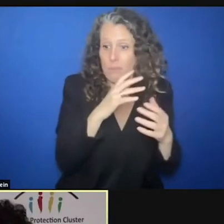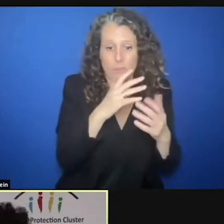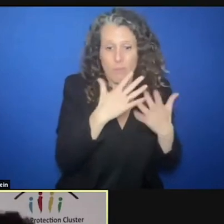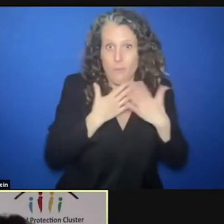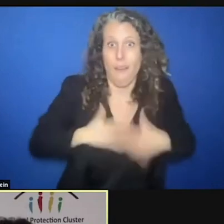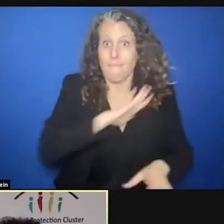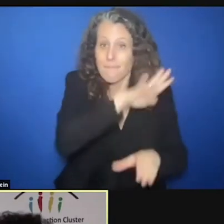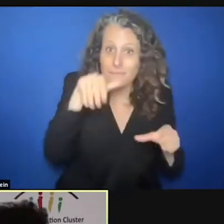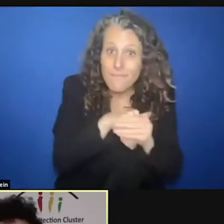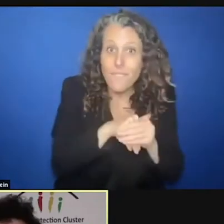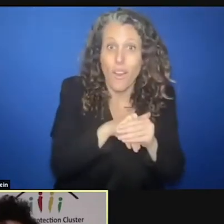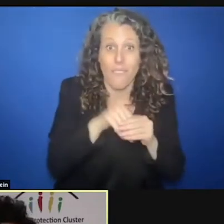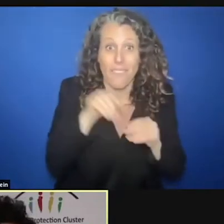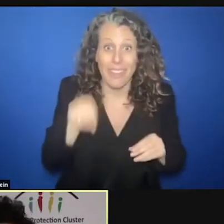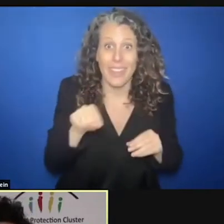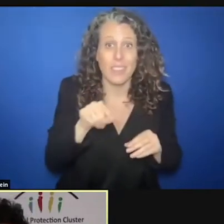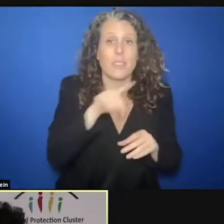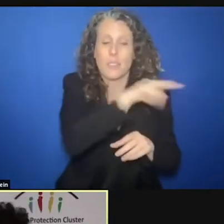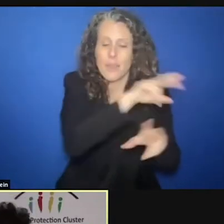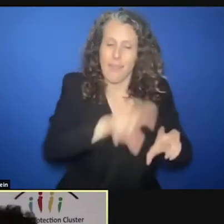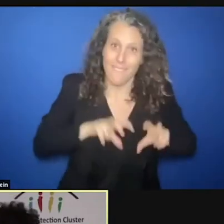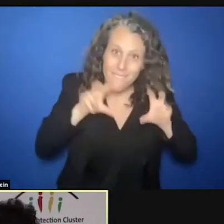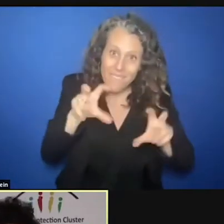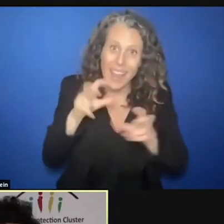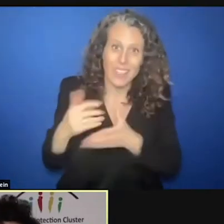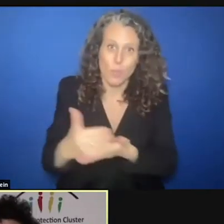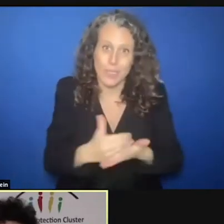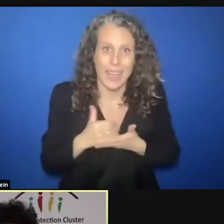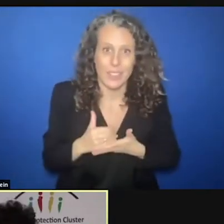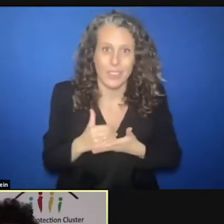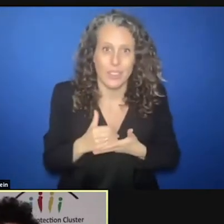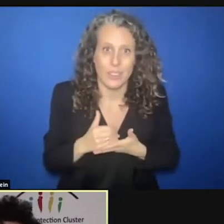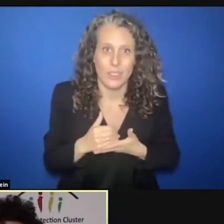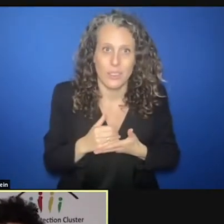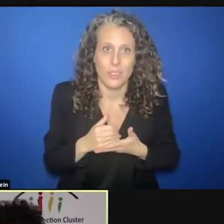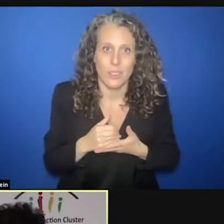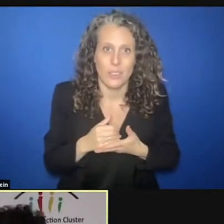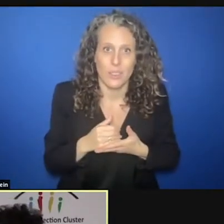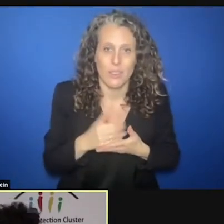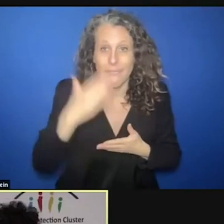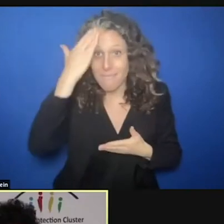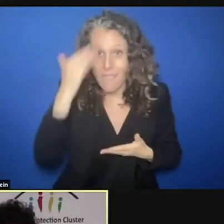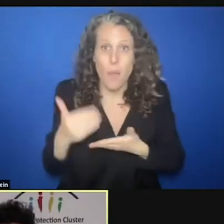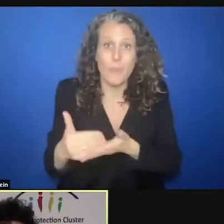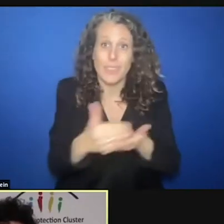I would say invest in protection. On a no regret basis because protection is right and it works